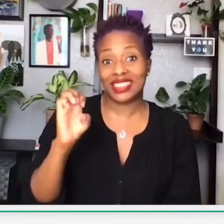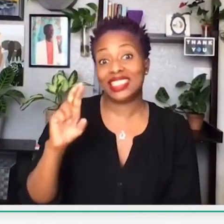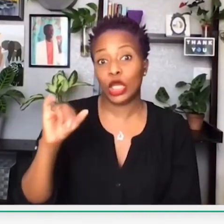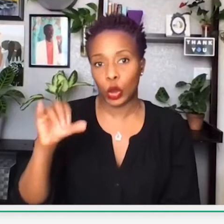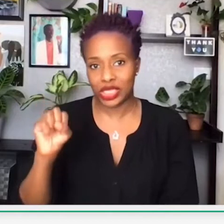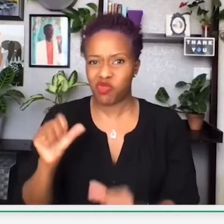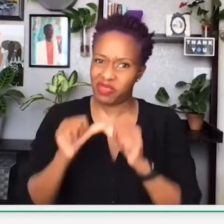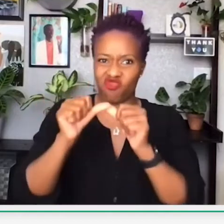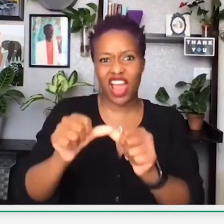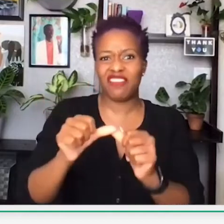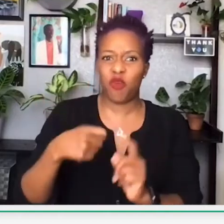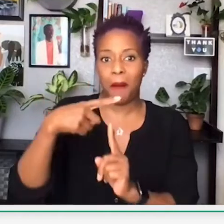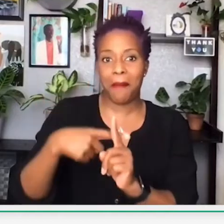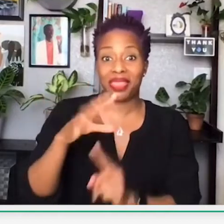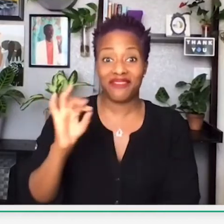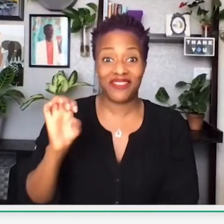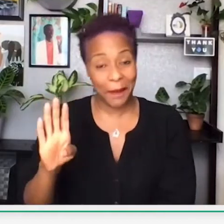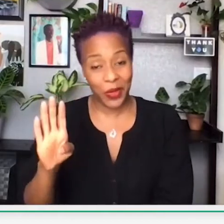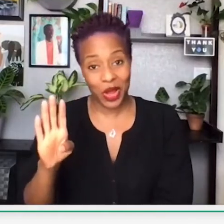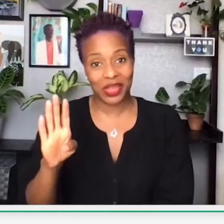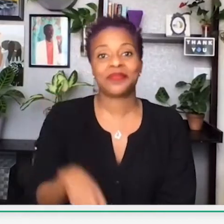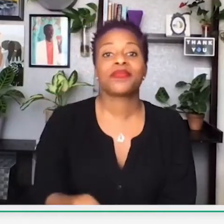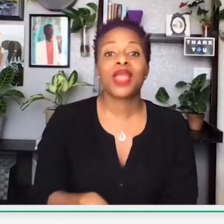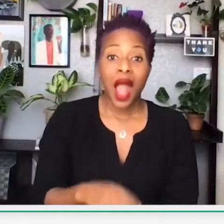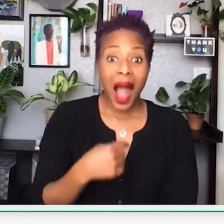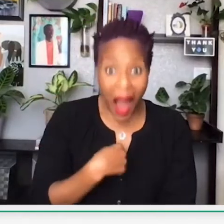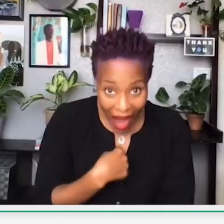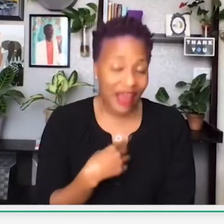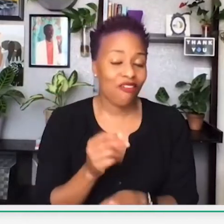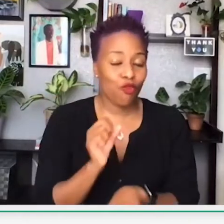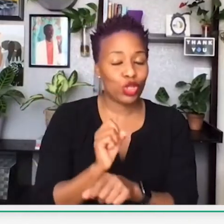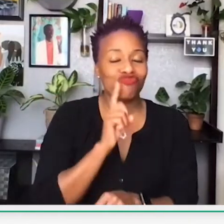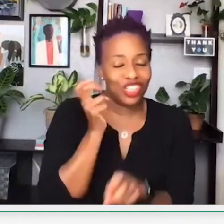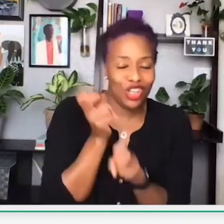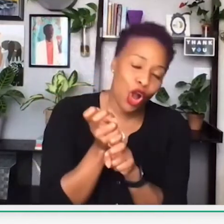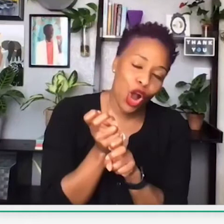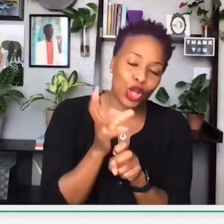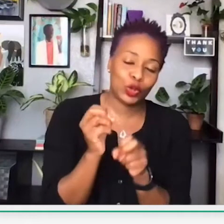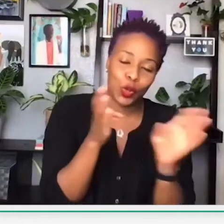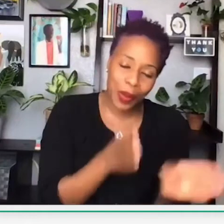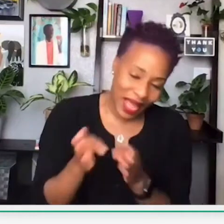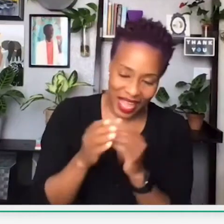This financial education series will be running throughout the month of February. And I've worked